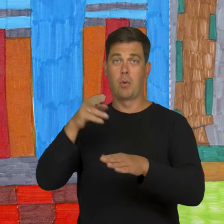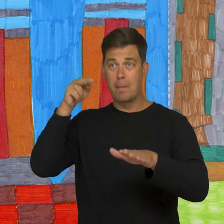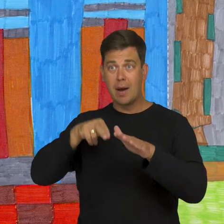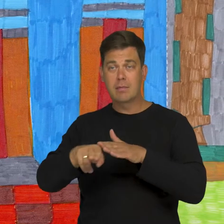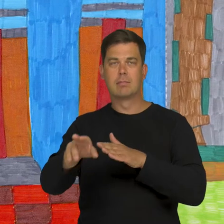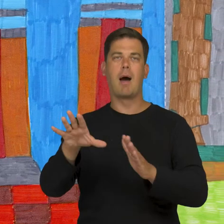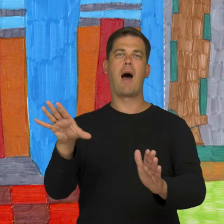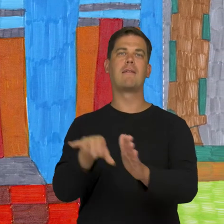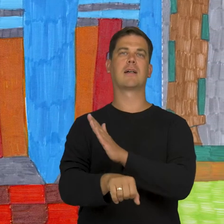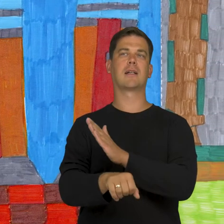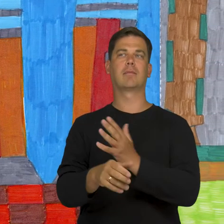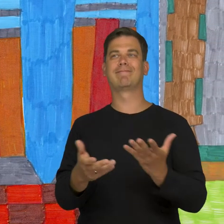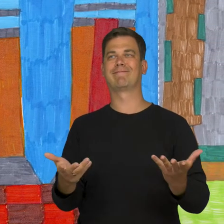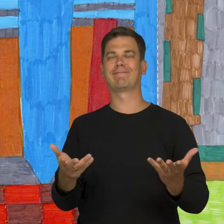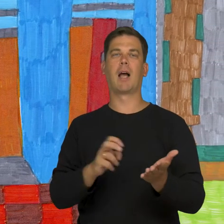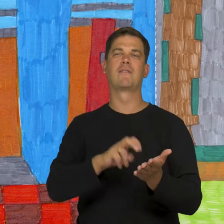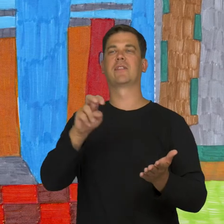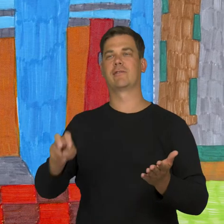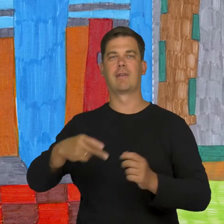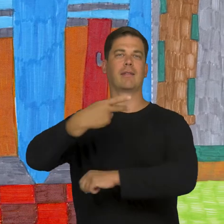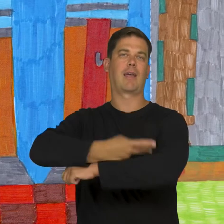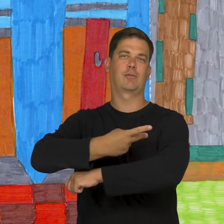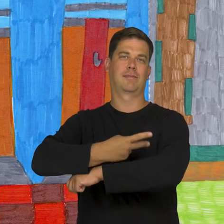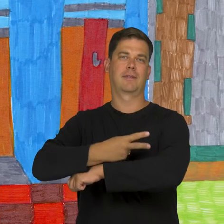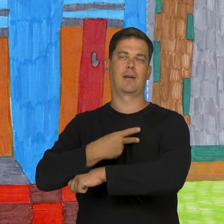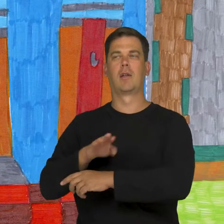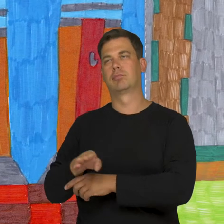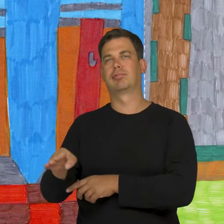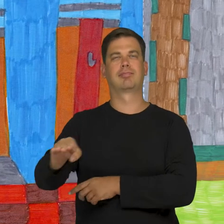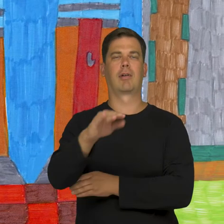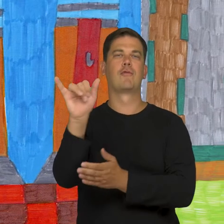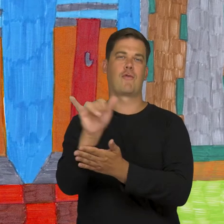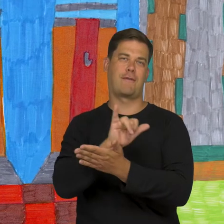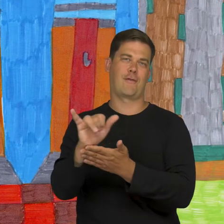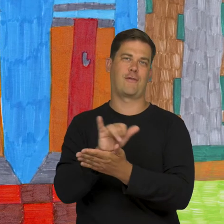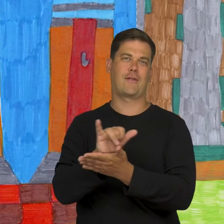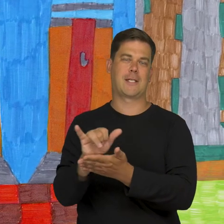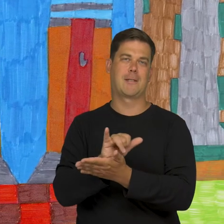The underground stopped working and we had to get off and take the taxi to see New York.